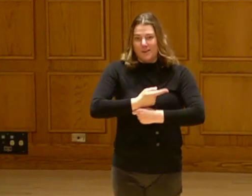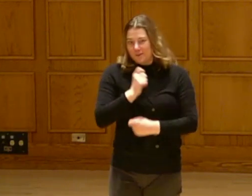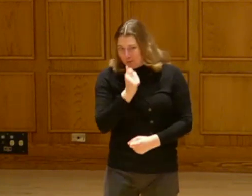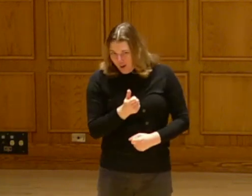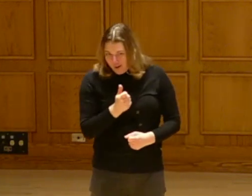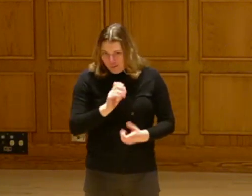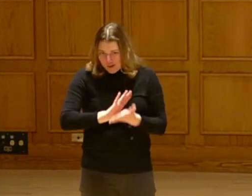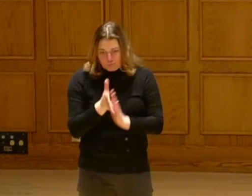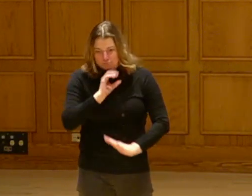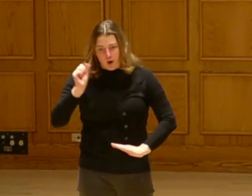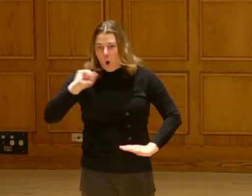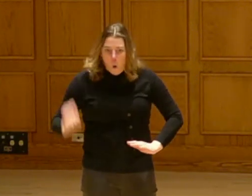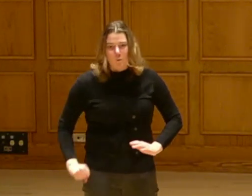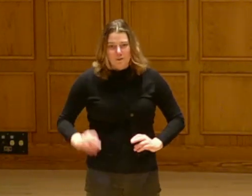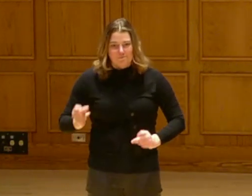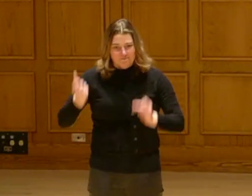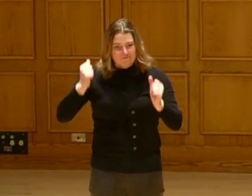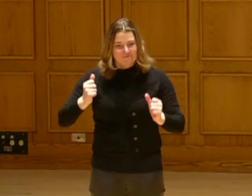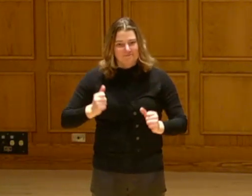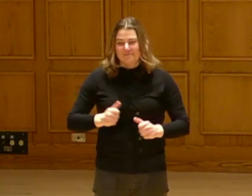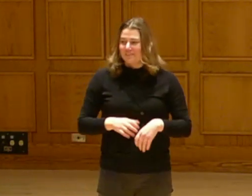Something that was new today is going to be old tomorrow, literally.